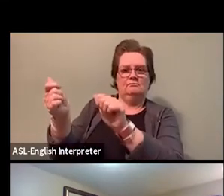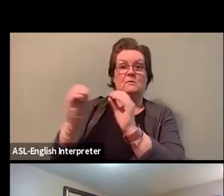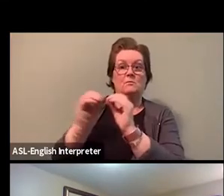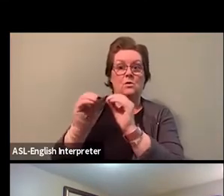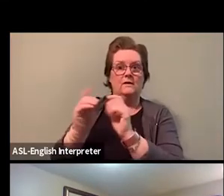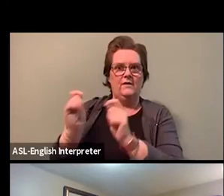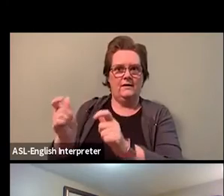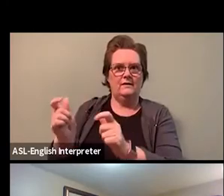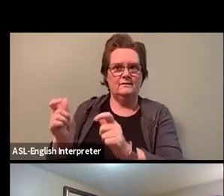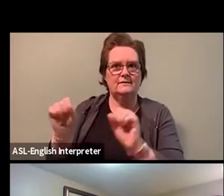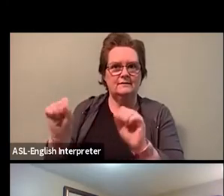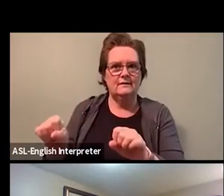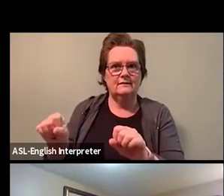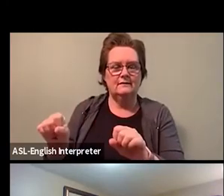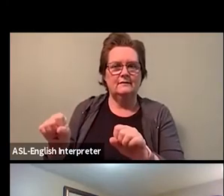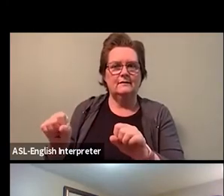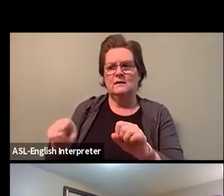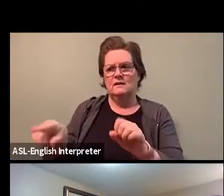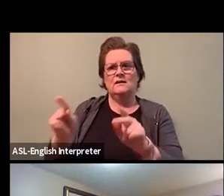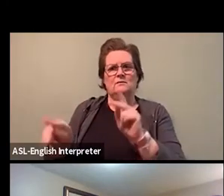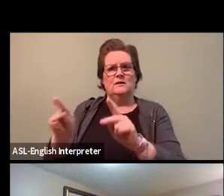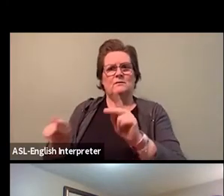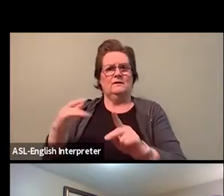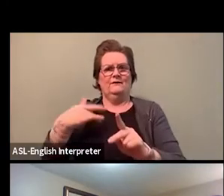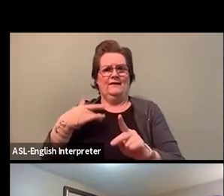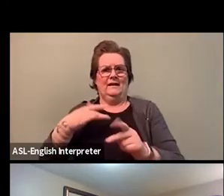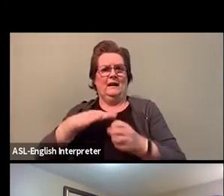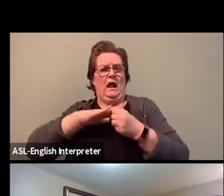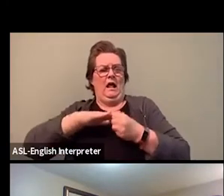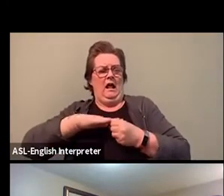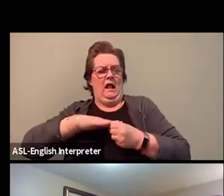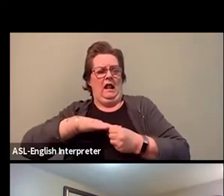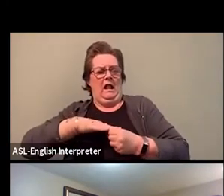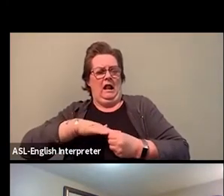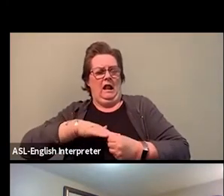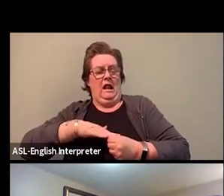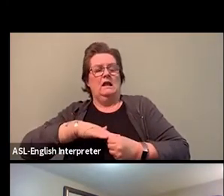All of these things don't happen by accident, right?